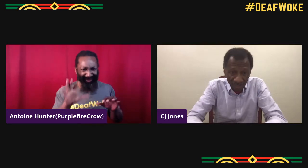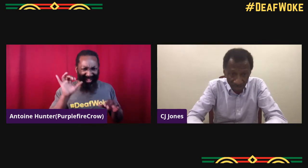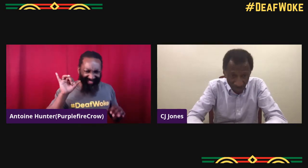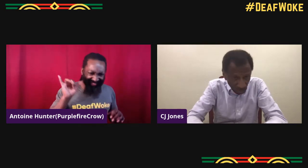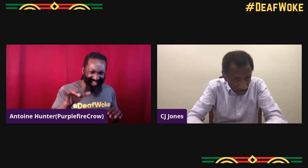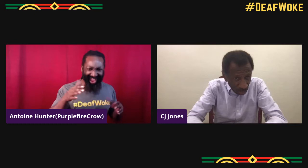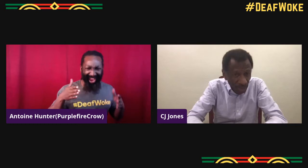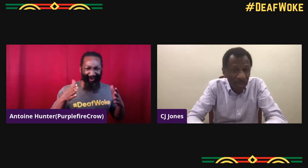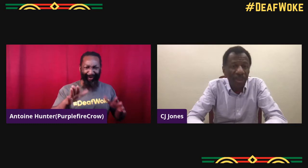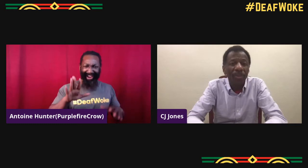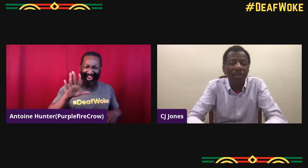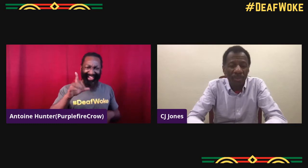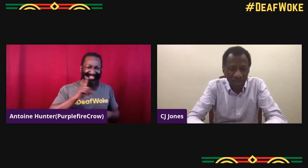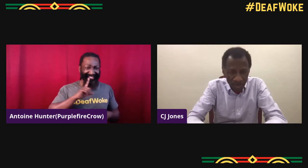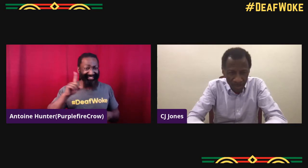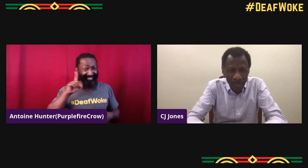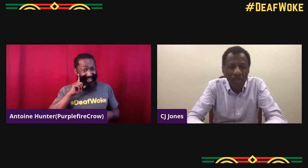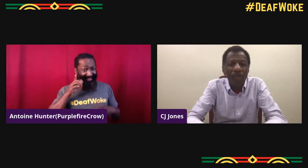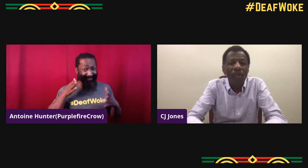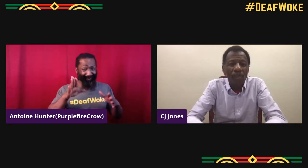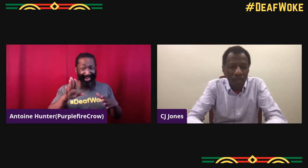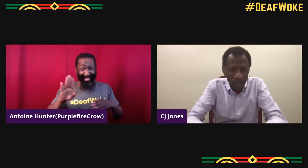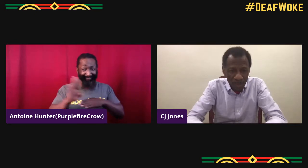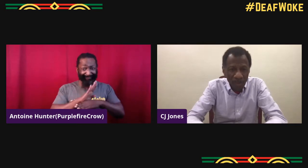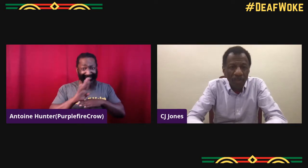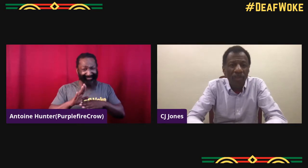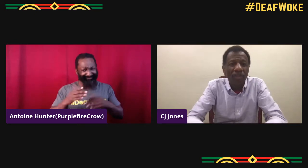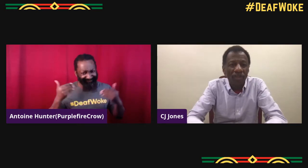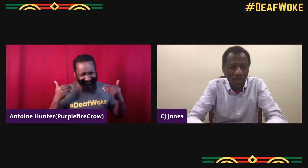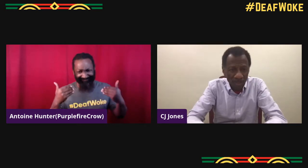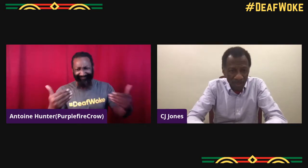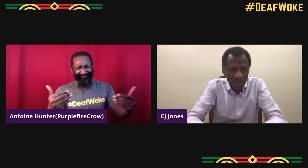I mean, like it's your own way, it's your business